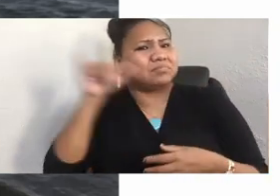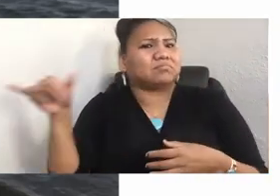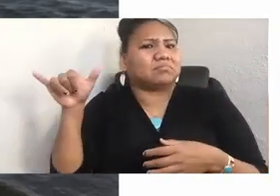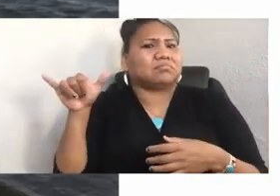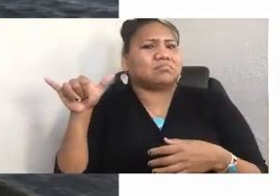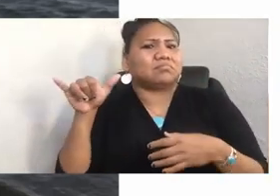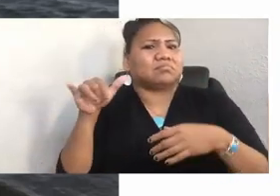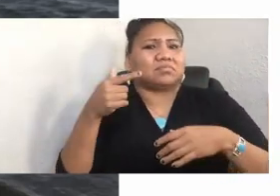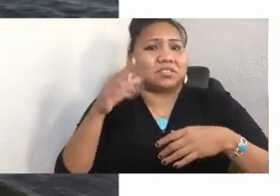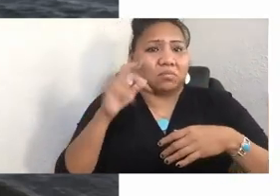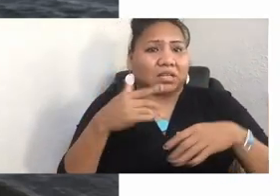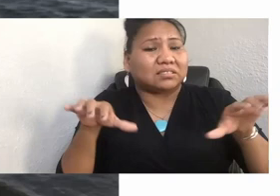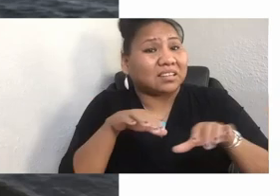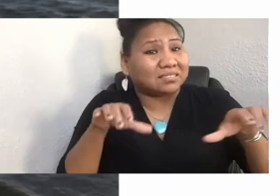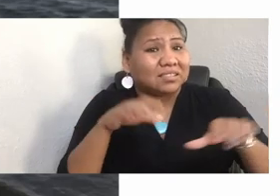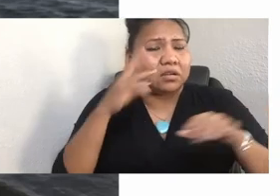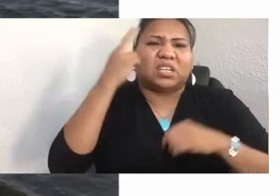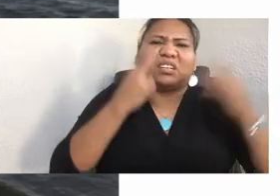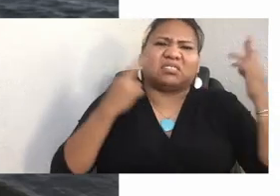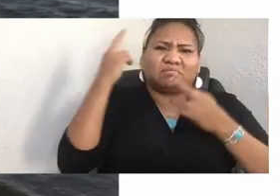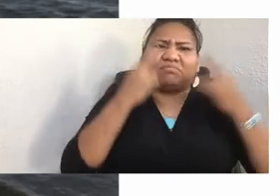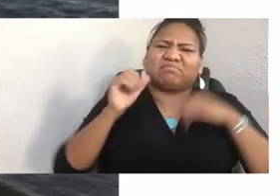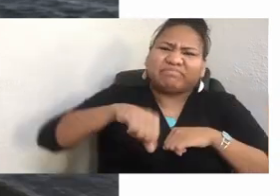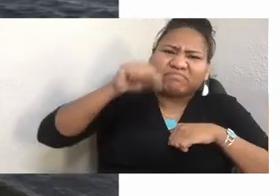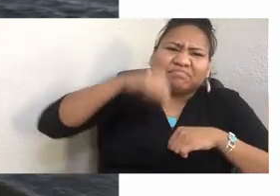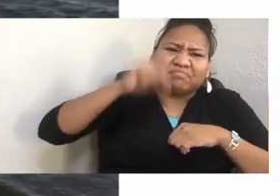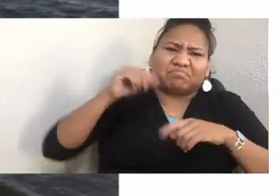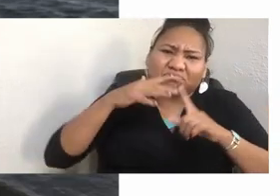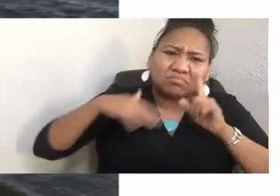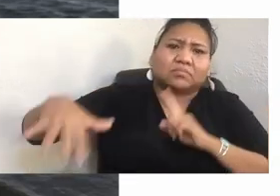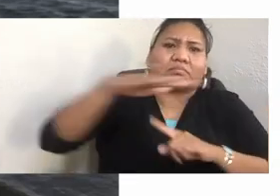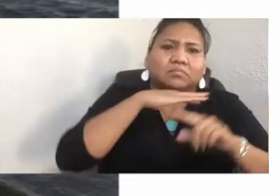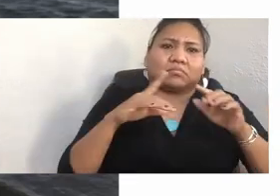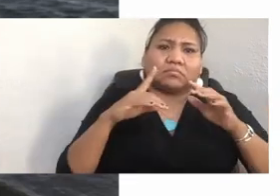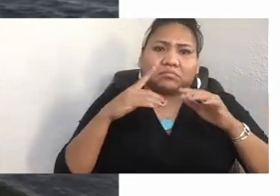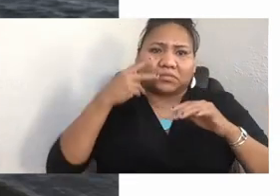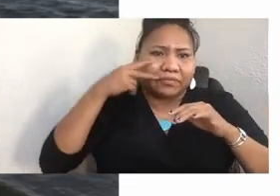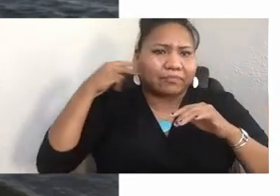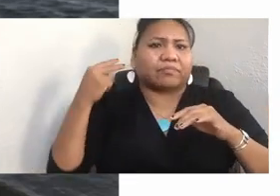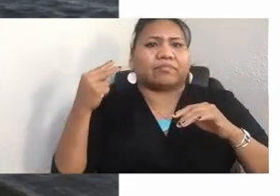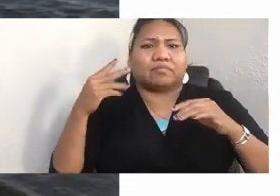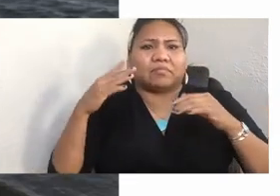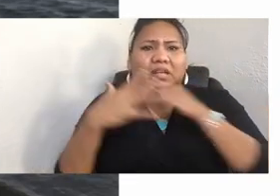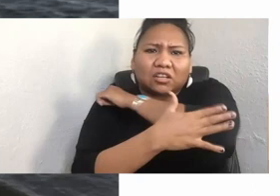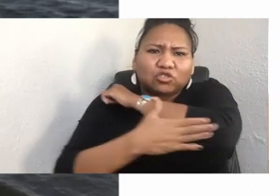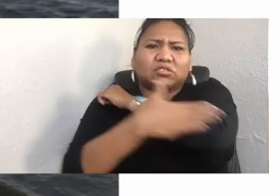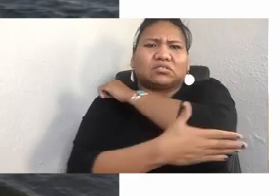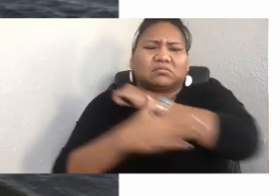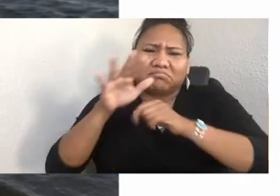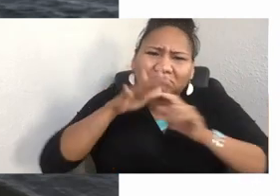And I realized that all throughout Indian country, I've found that there's a way of discussing that worldview. In Lakota, [LAKOTA].